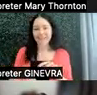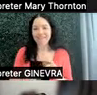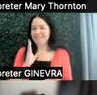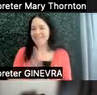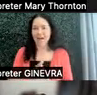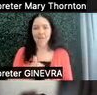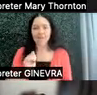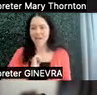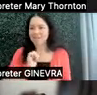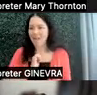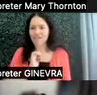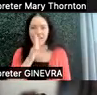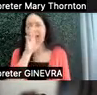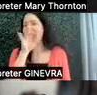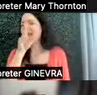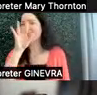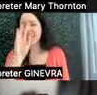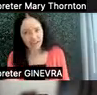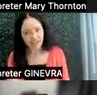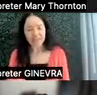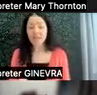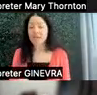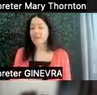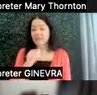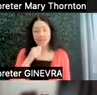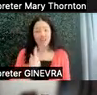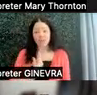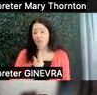from finishing this thought. And this is not just for autistic folks.